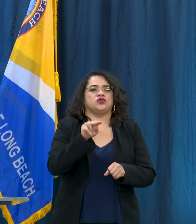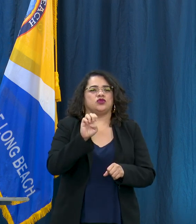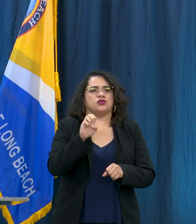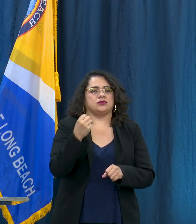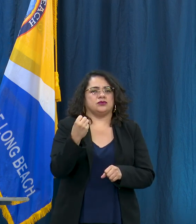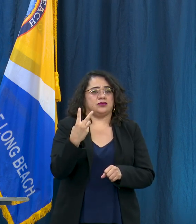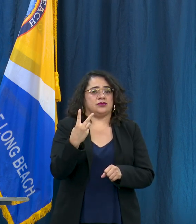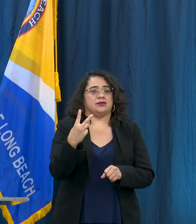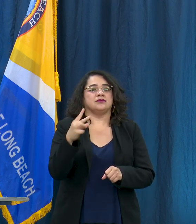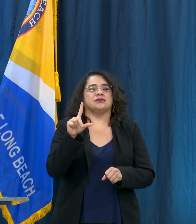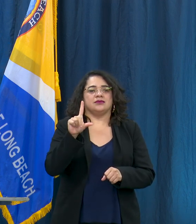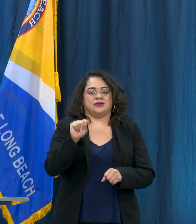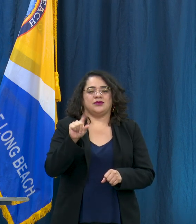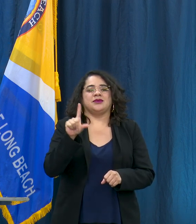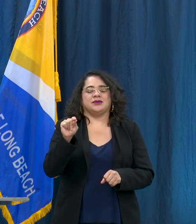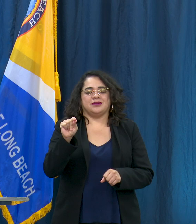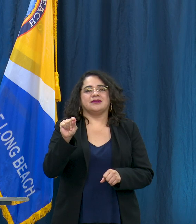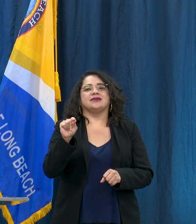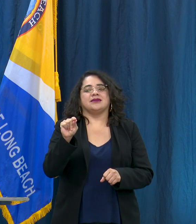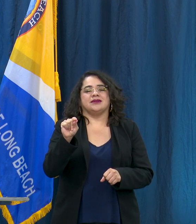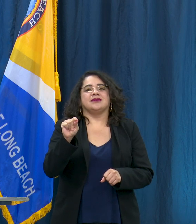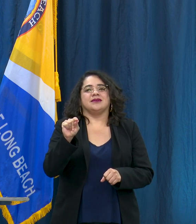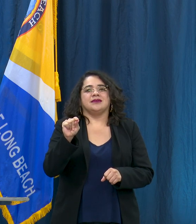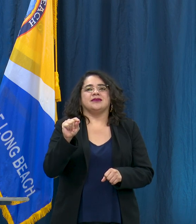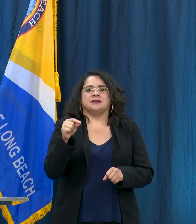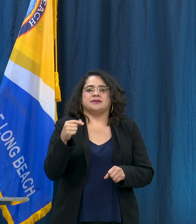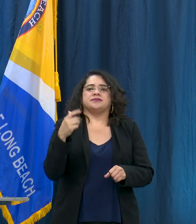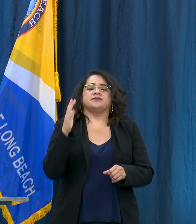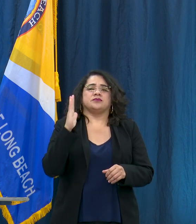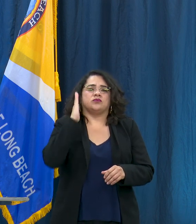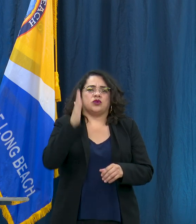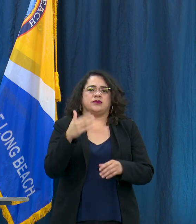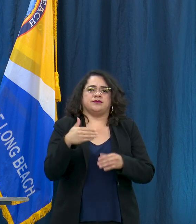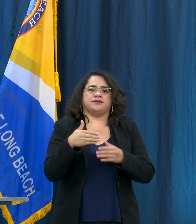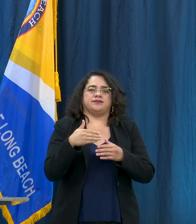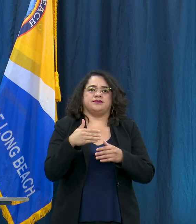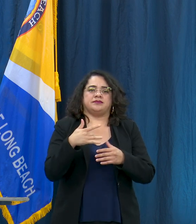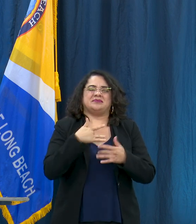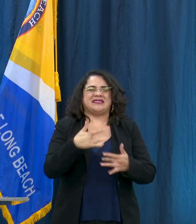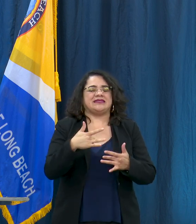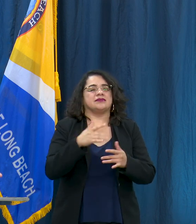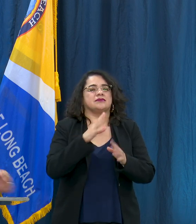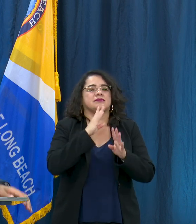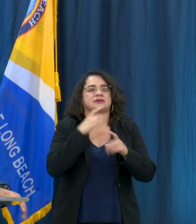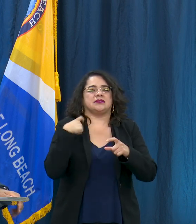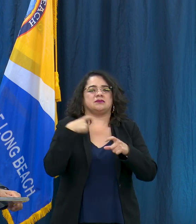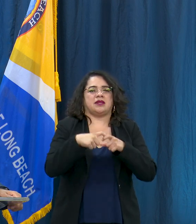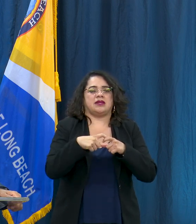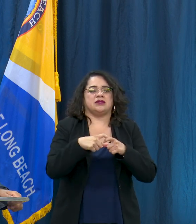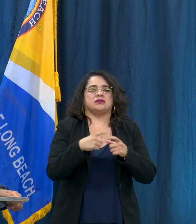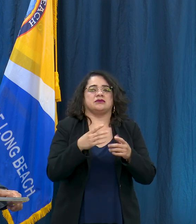we will do our Spanish translation in Espanol despues de las preguntas and